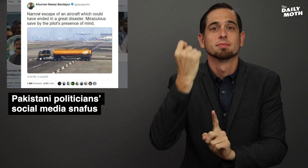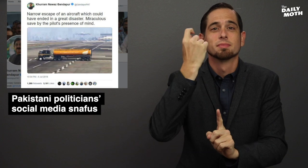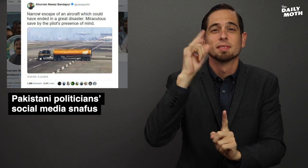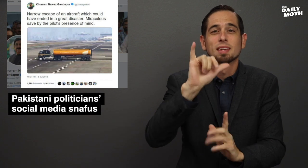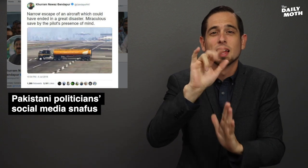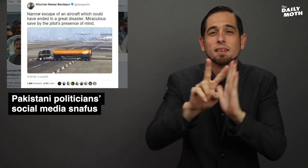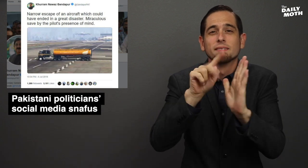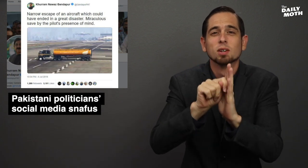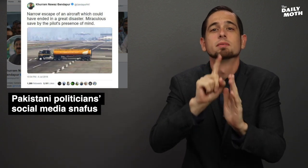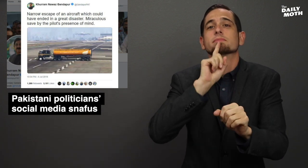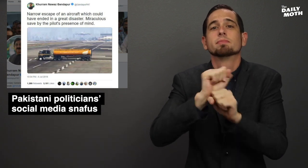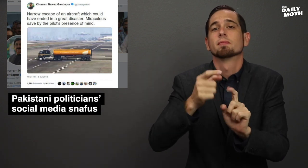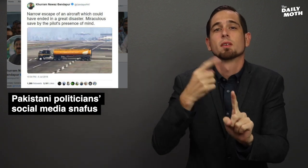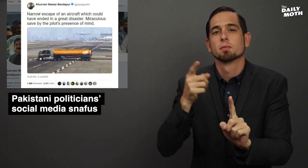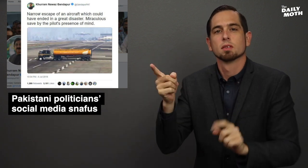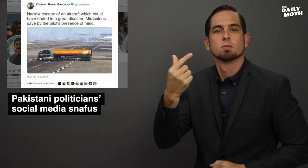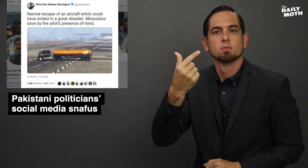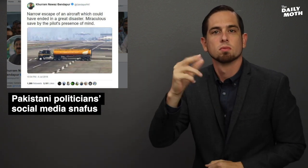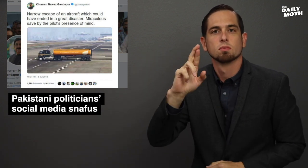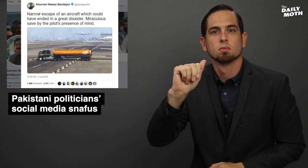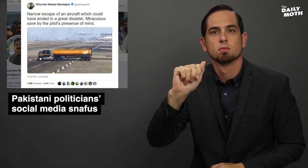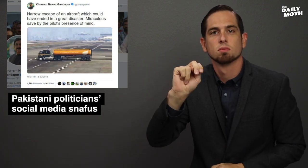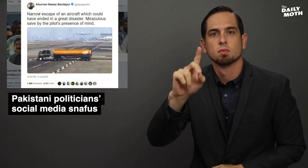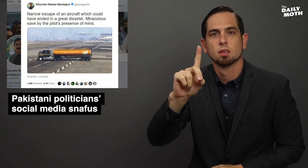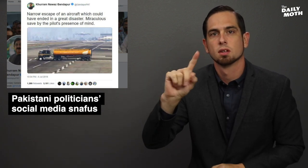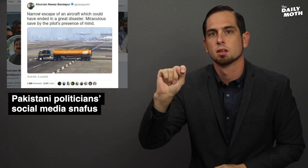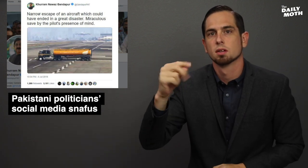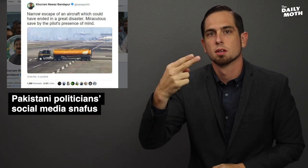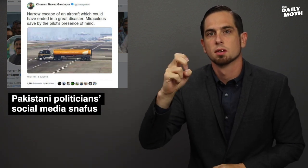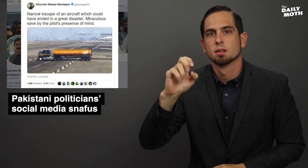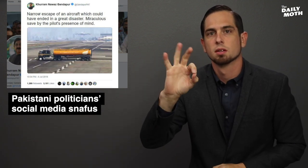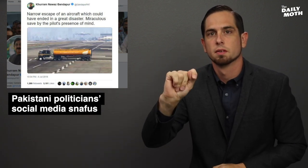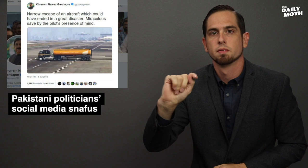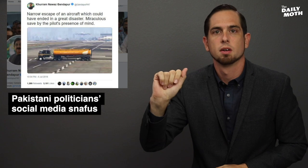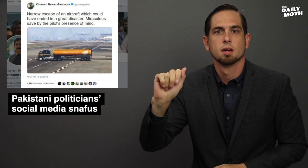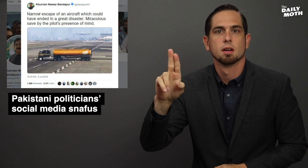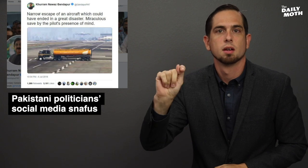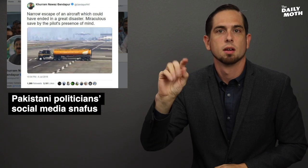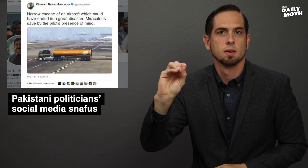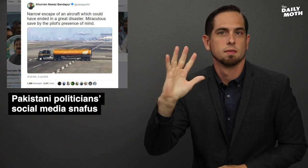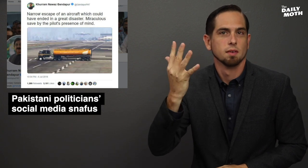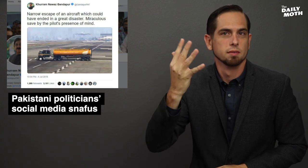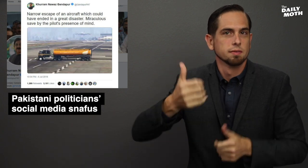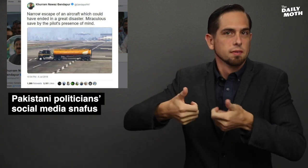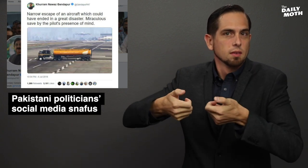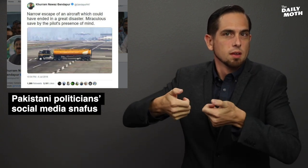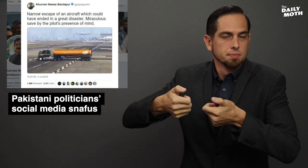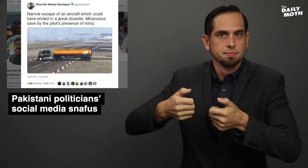The video was actually from a Grand Theft Auto 5 video game.